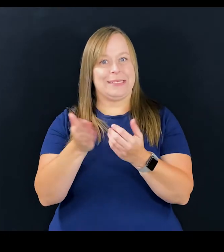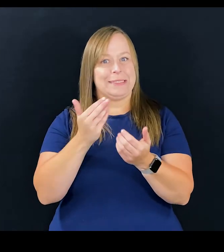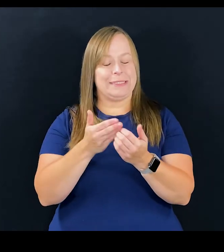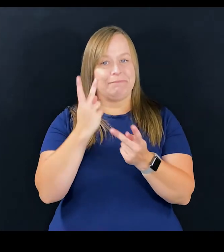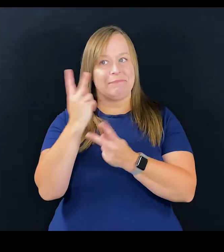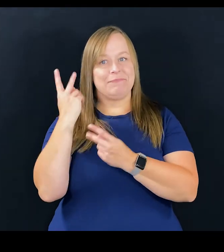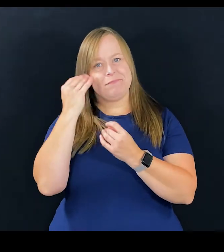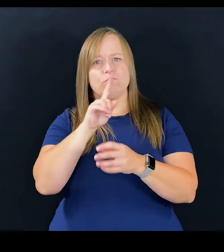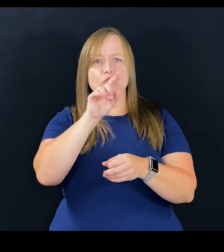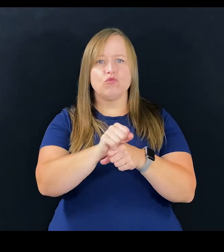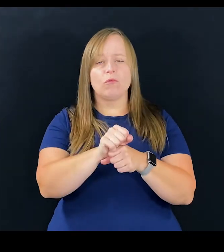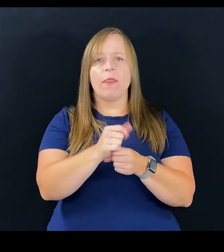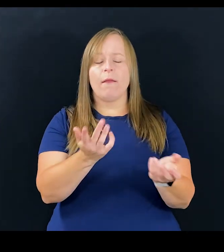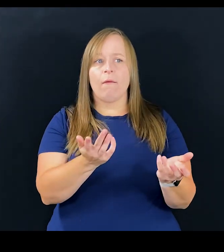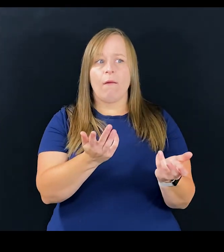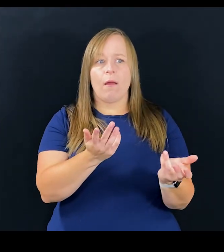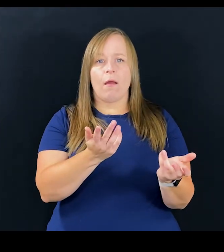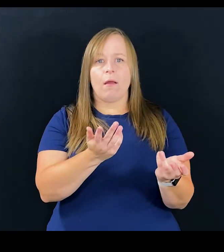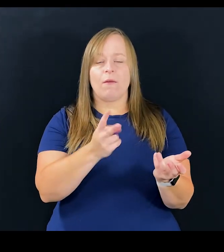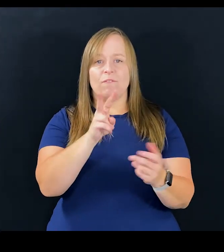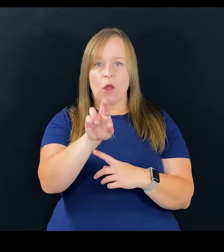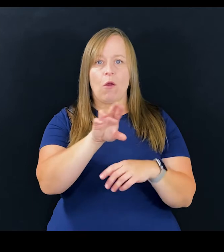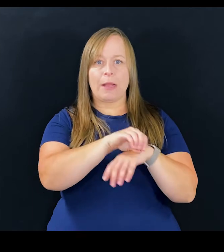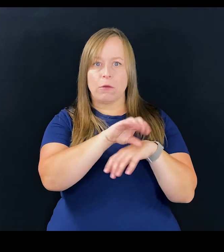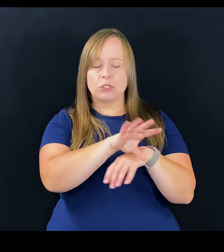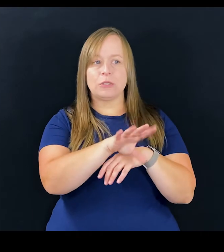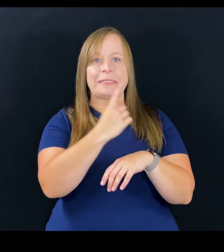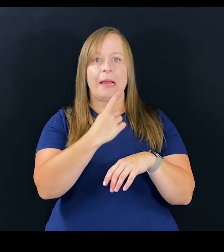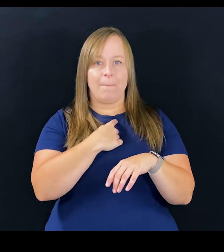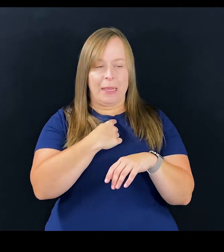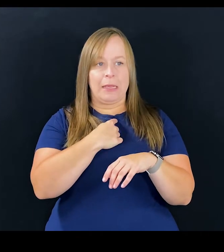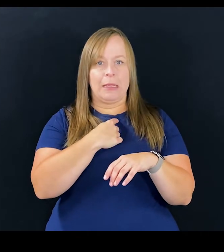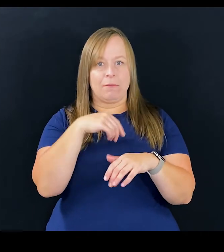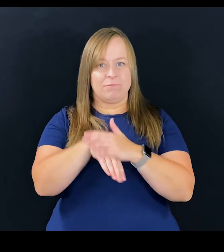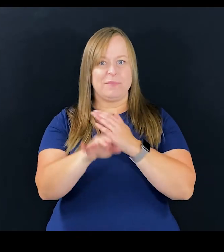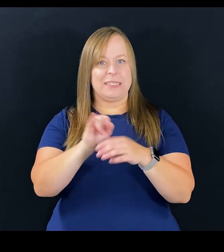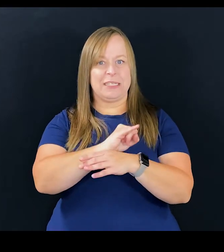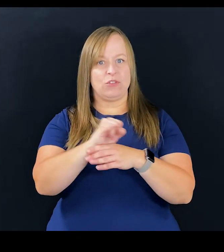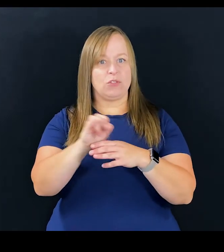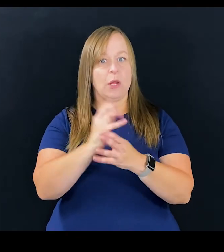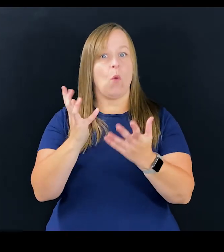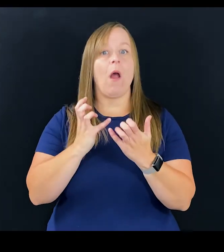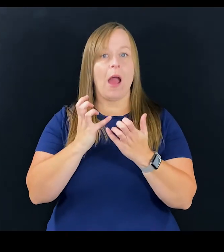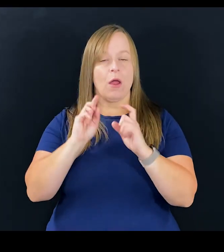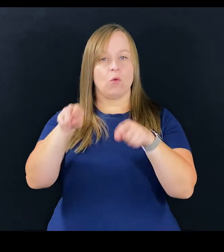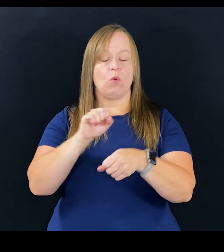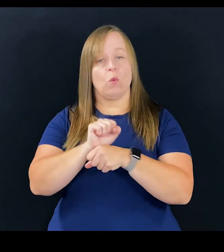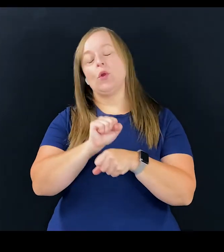But the truth is that the voc rehab counselor telling me to go into an industry that I would like to go to work